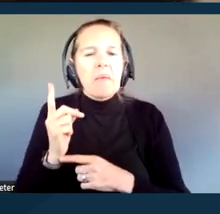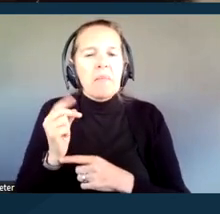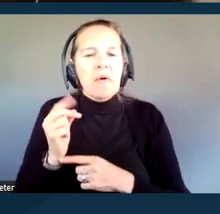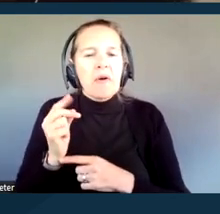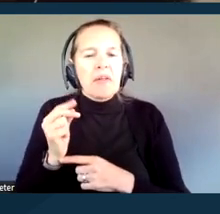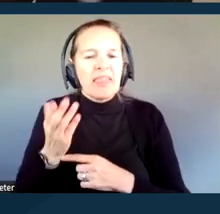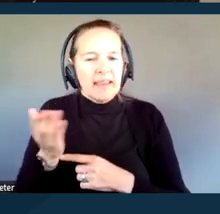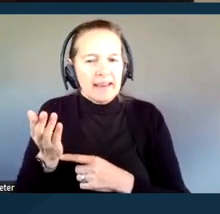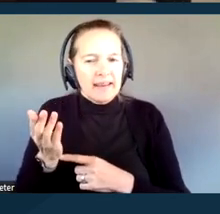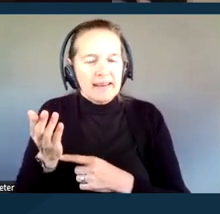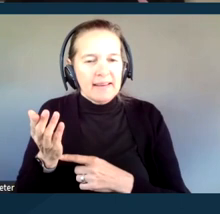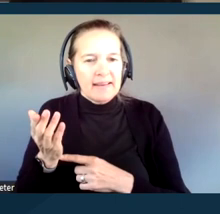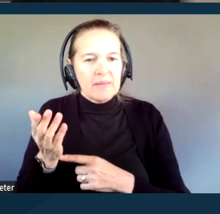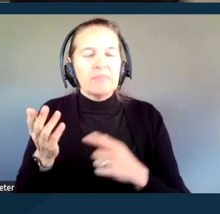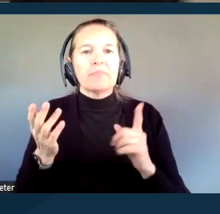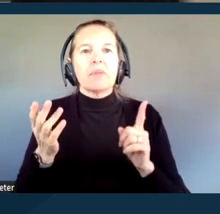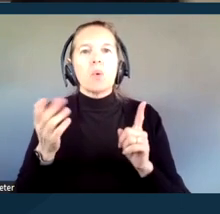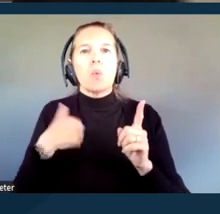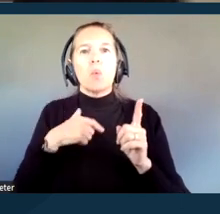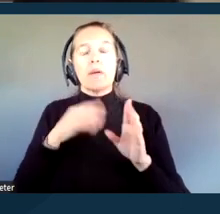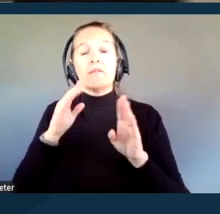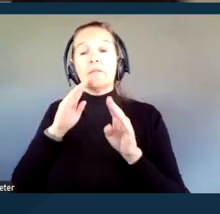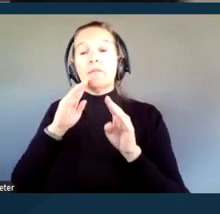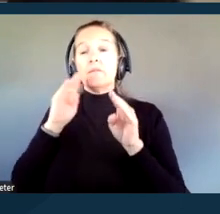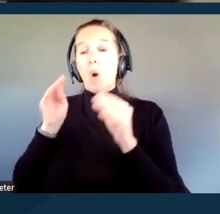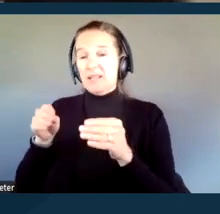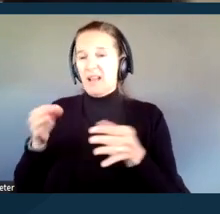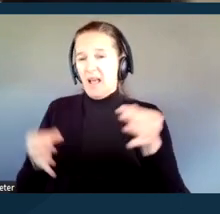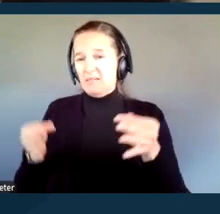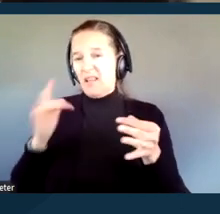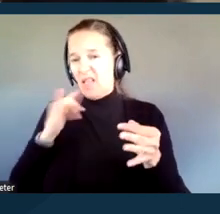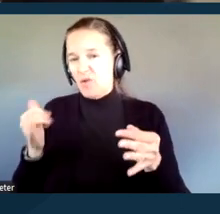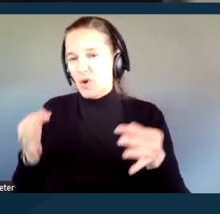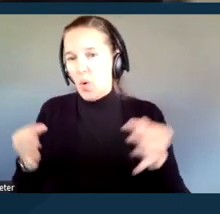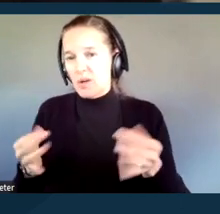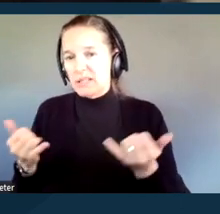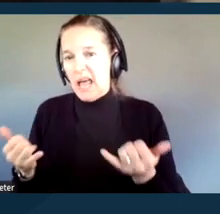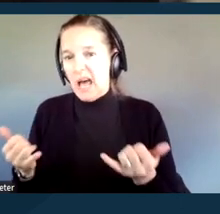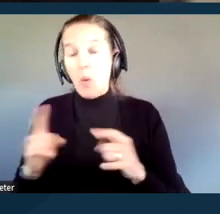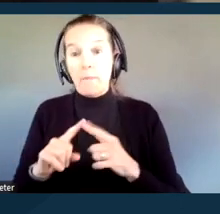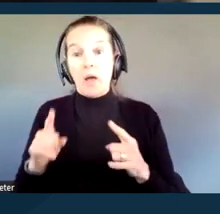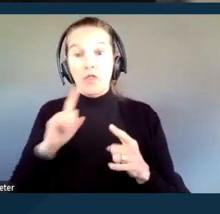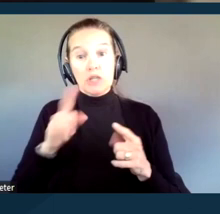that while we're focusing on California courts, there is a Supreme Court case on point called